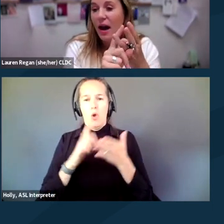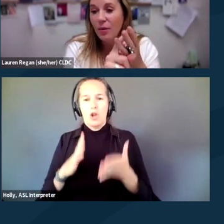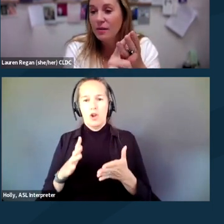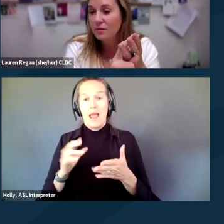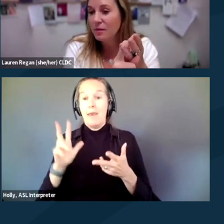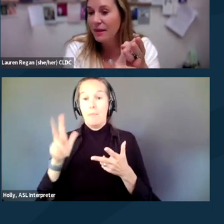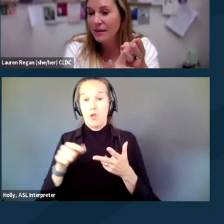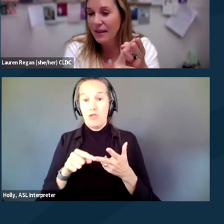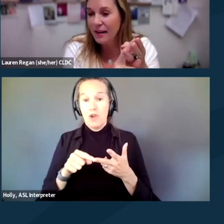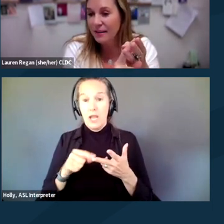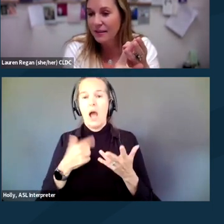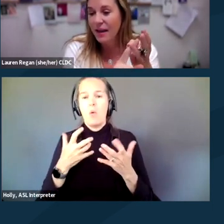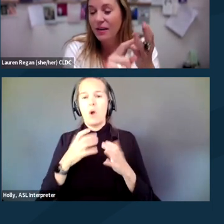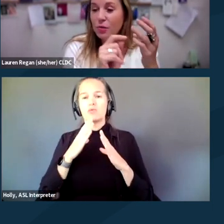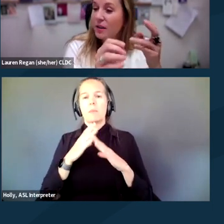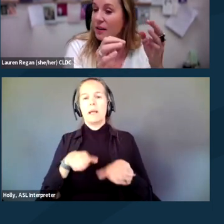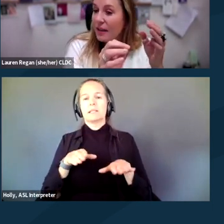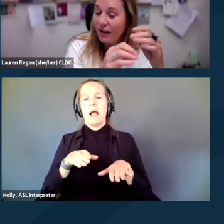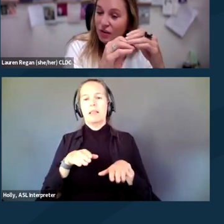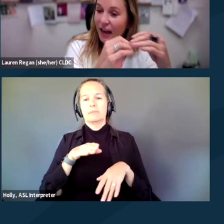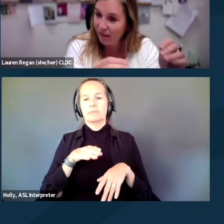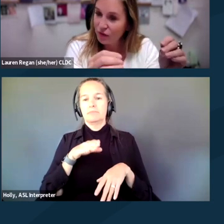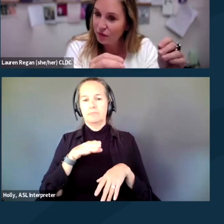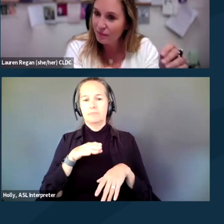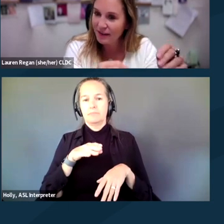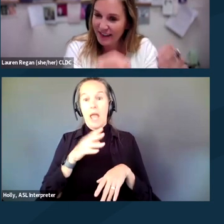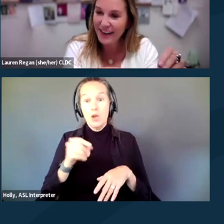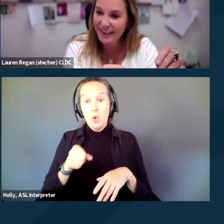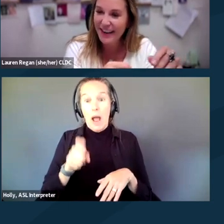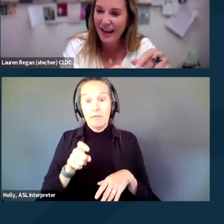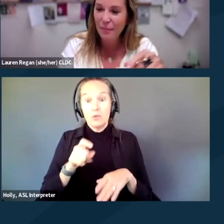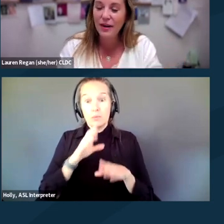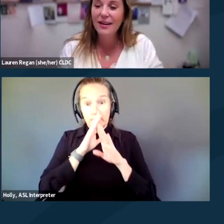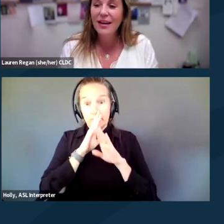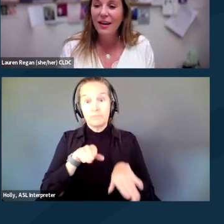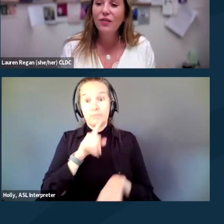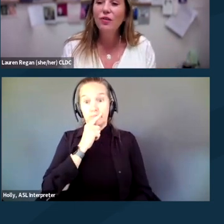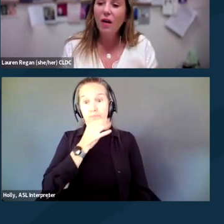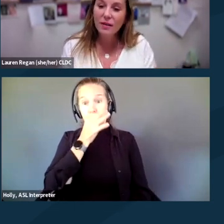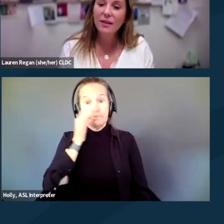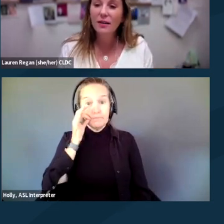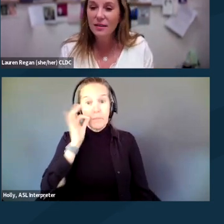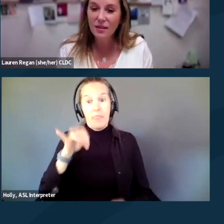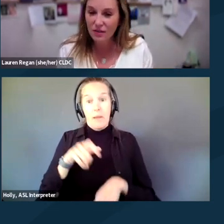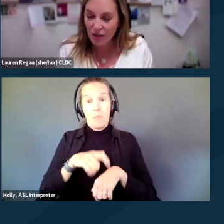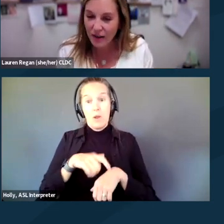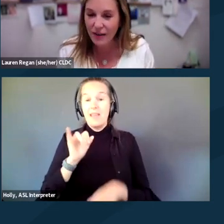I want to remain silent. And you really actually have to remain silent at that point. If you voluntarily start talking